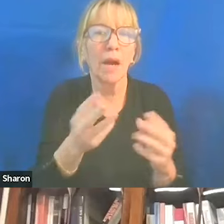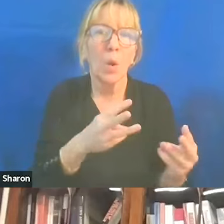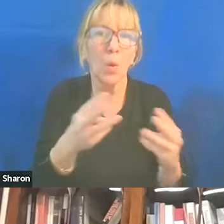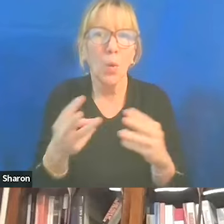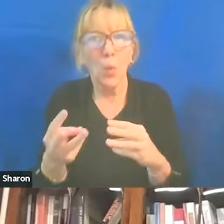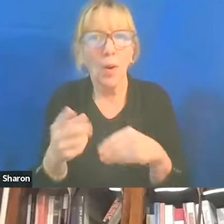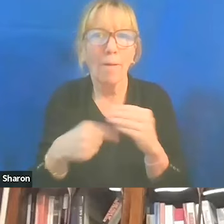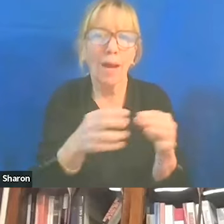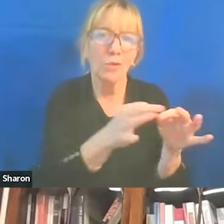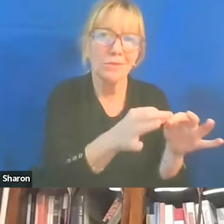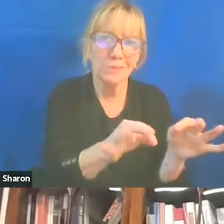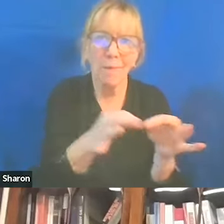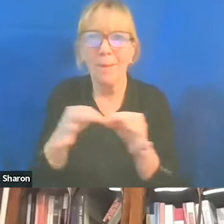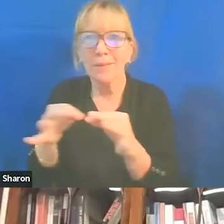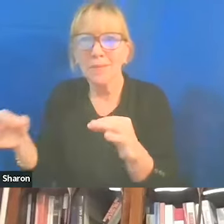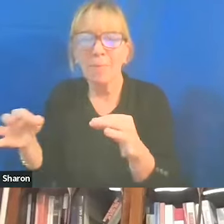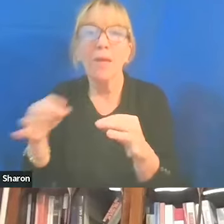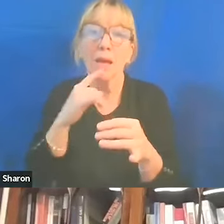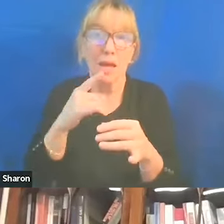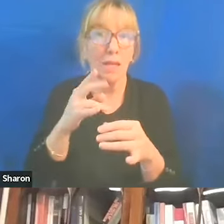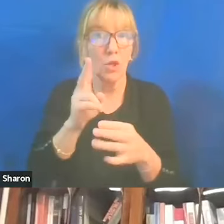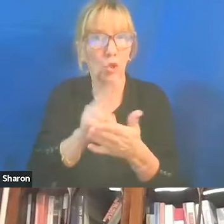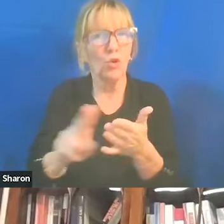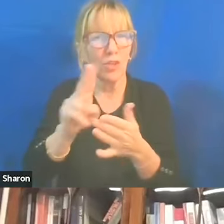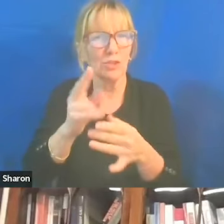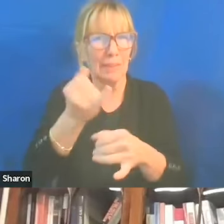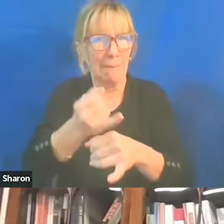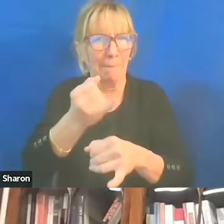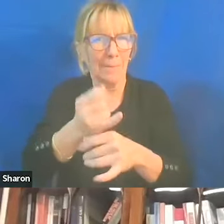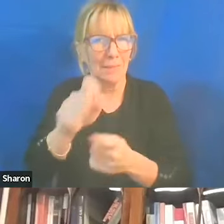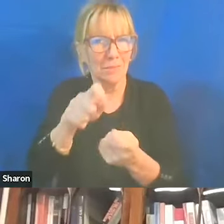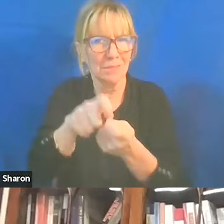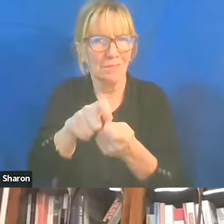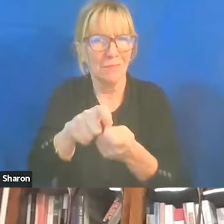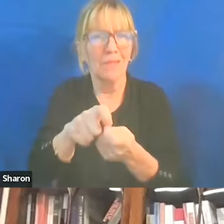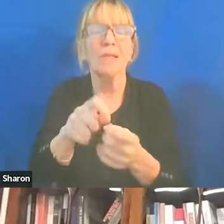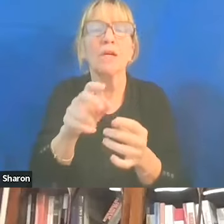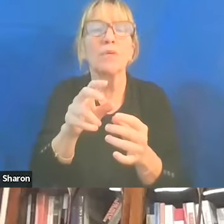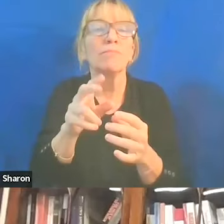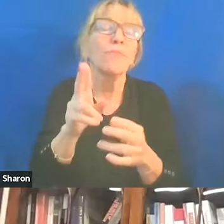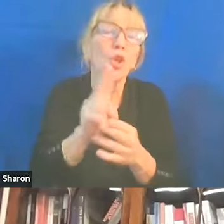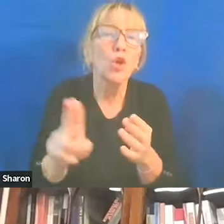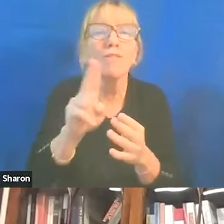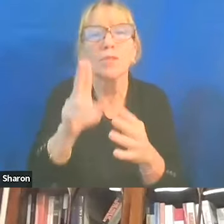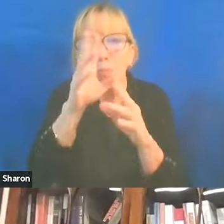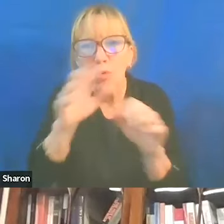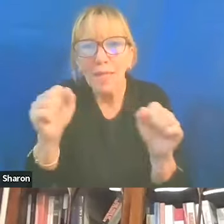And especially, I think on university campuses, you know, were university Presidents quick to put out a statement.